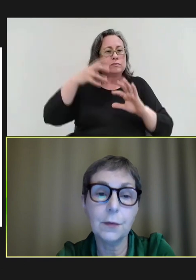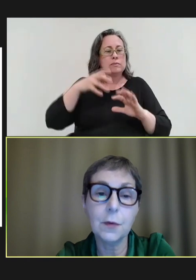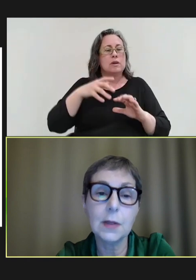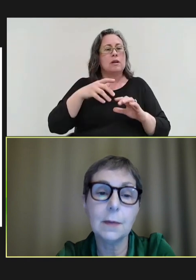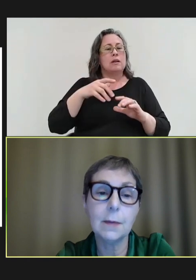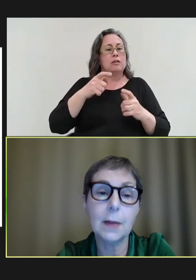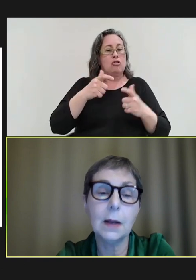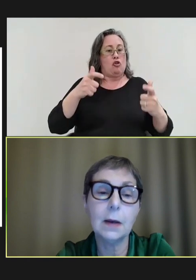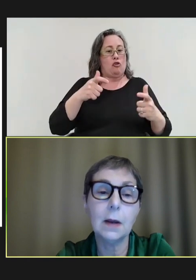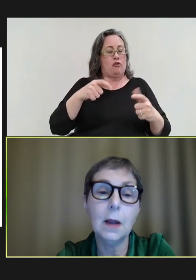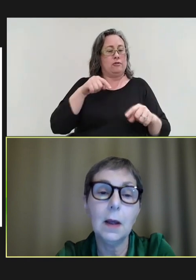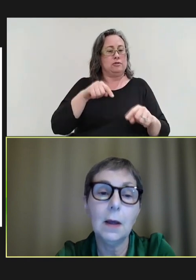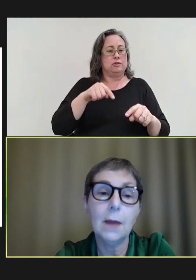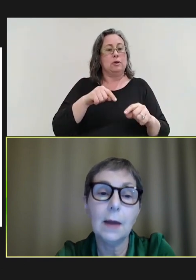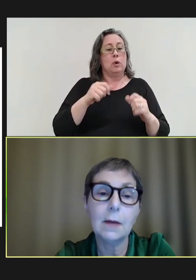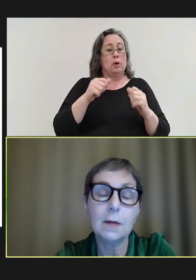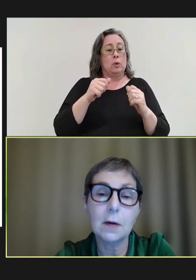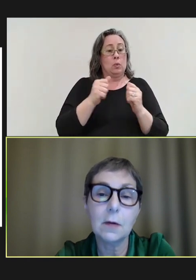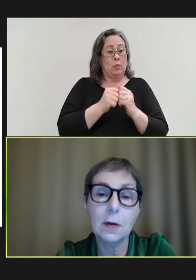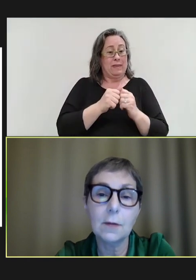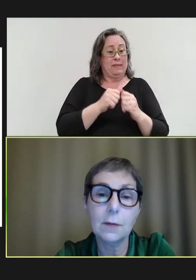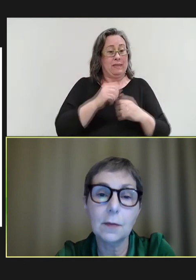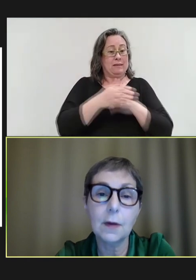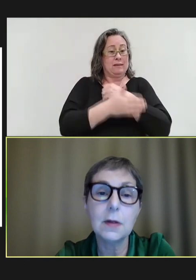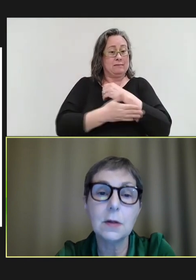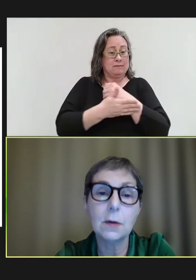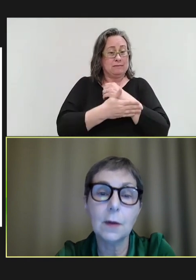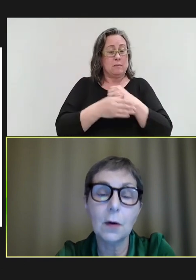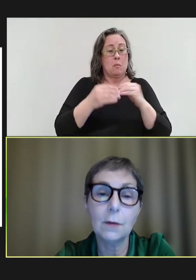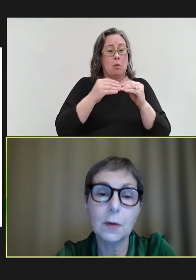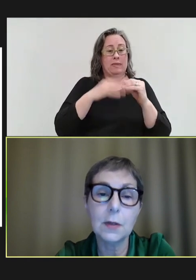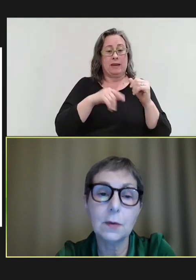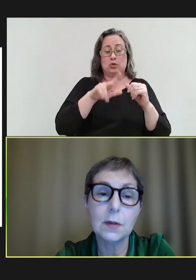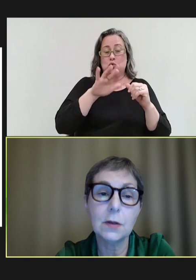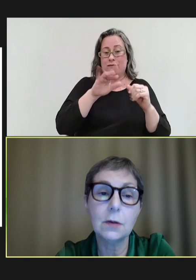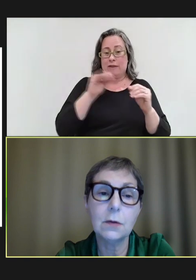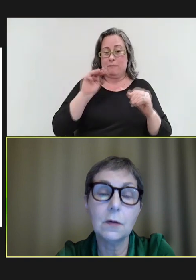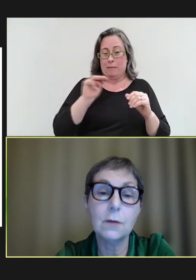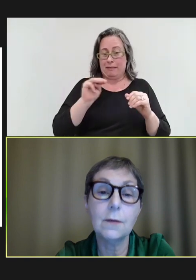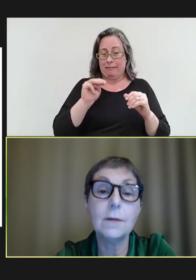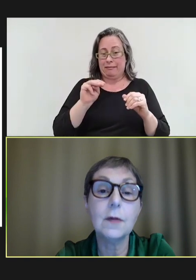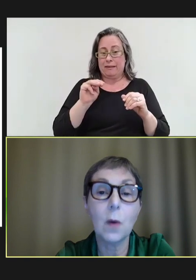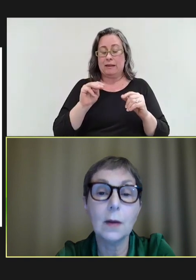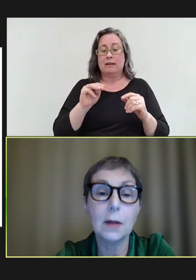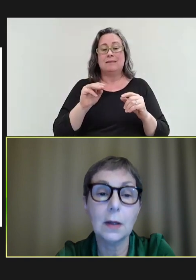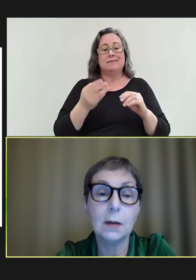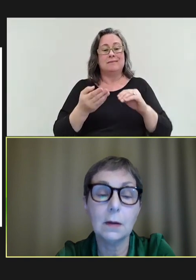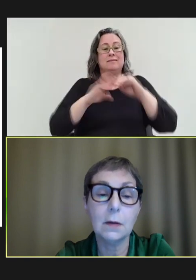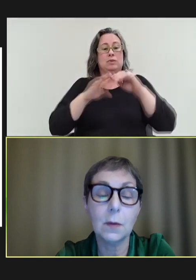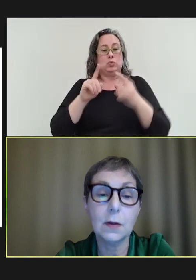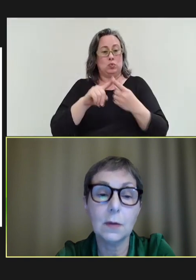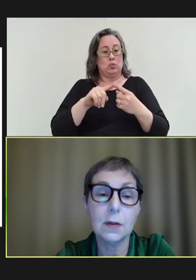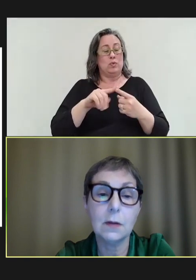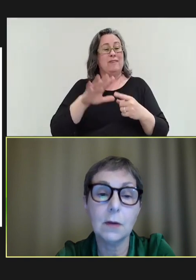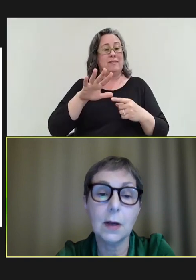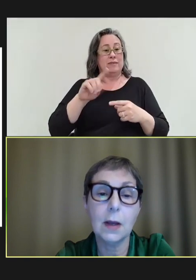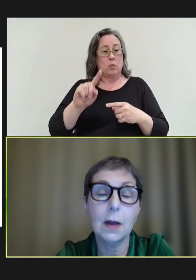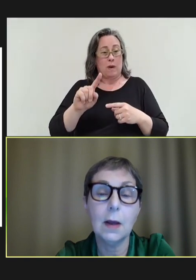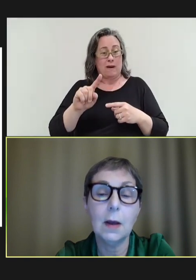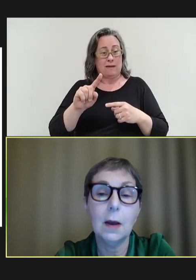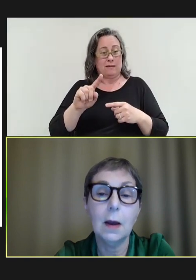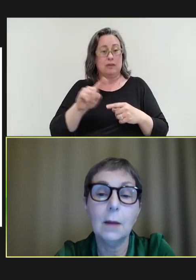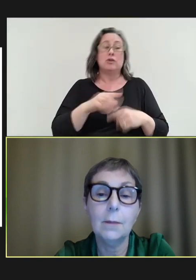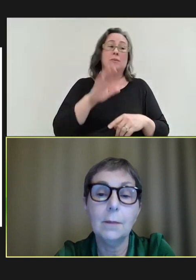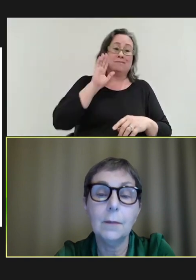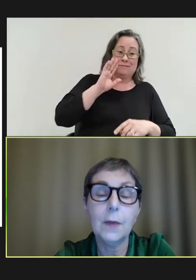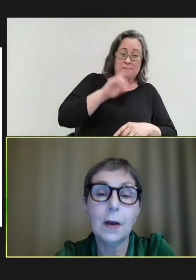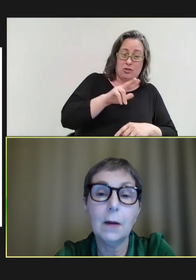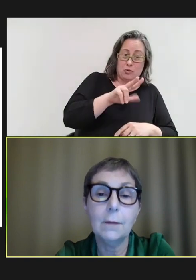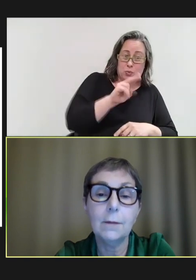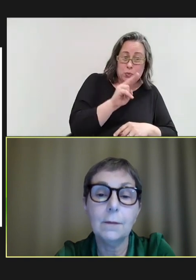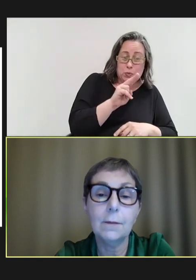than 20 per million, that has increased from 32 in the whole of 2022 to 51 in 2023. And there have